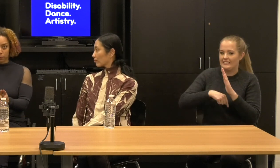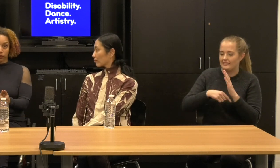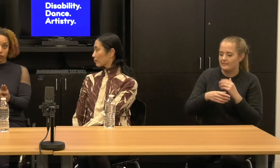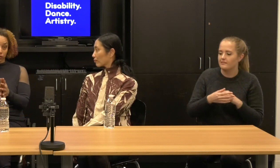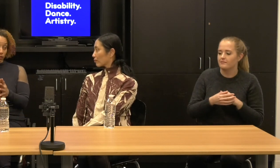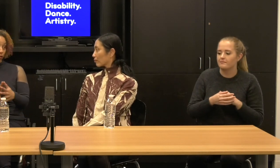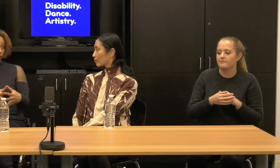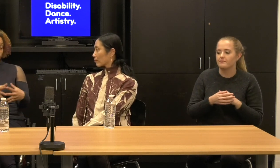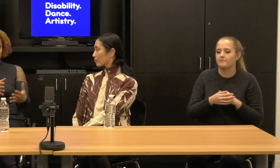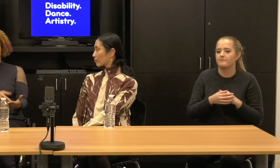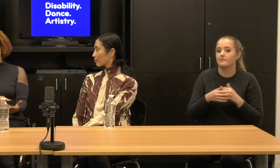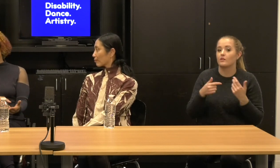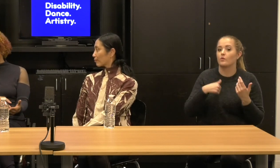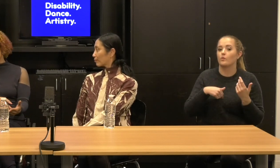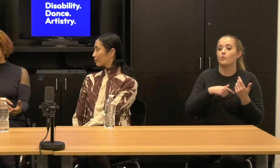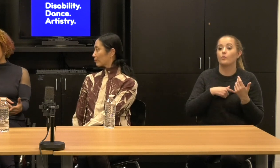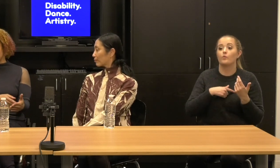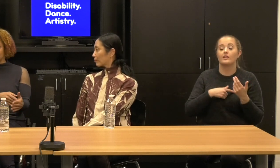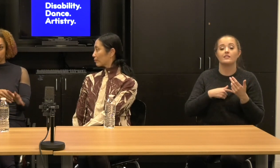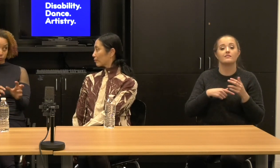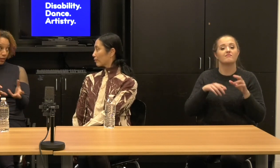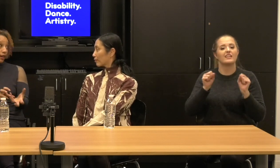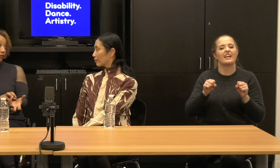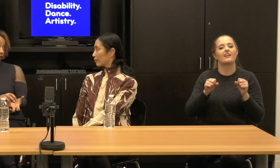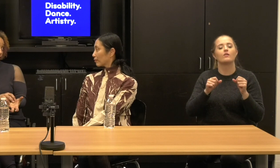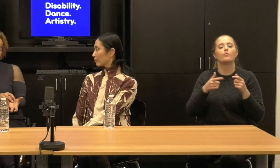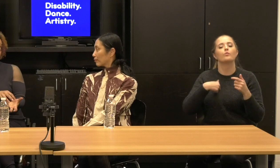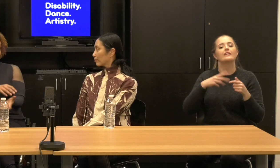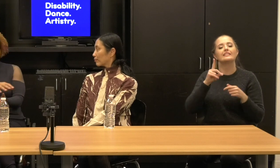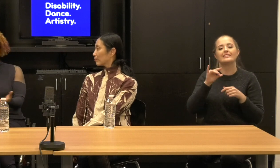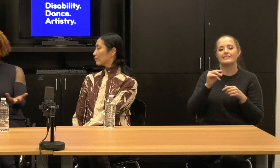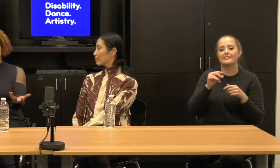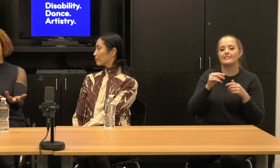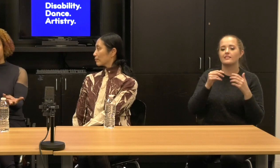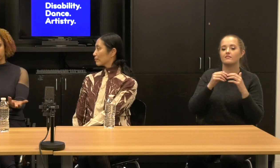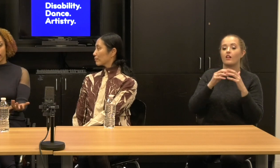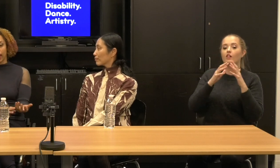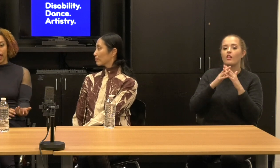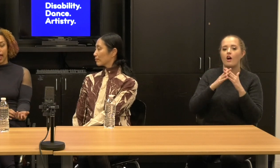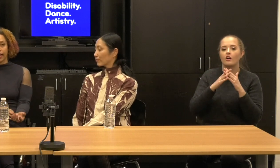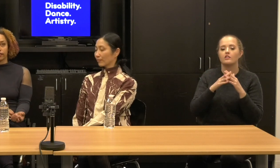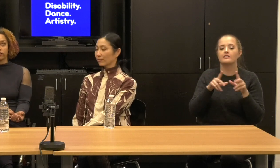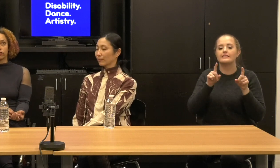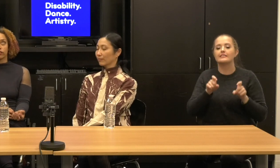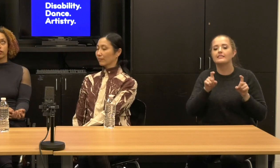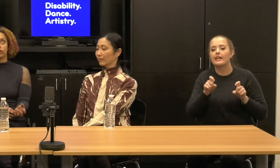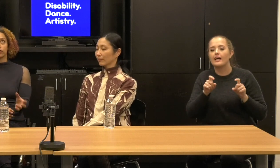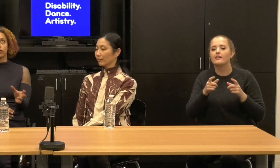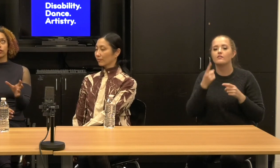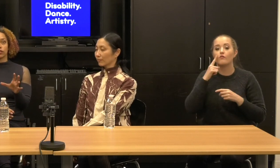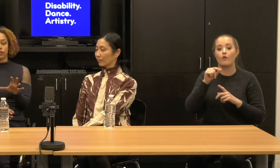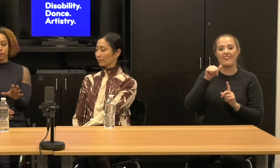able to launch an Alpha test or maybe even the pre-Alpha test of our app and sort of